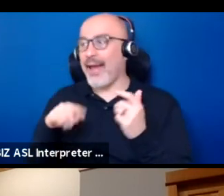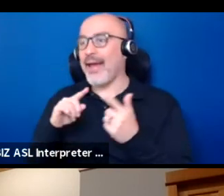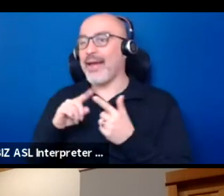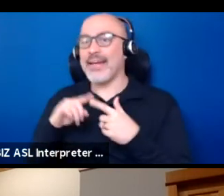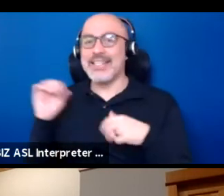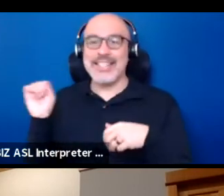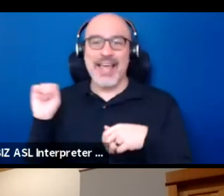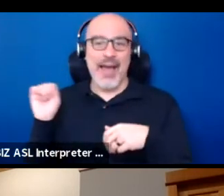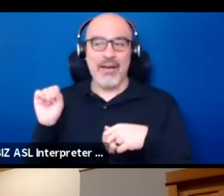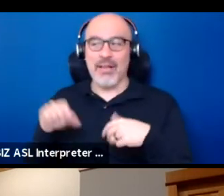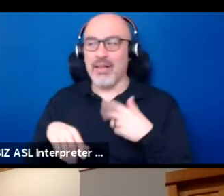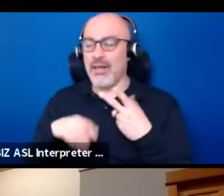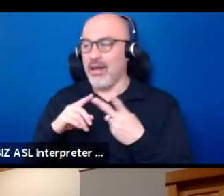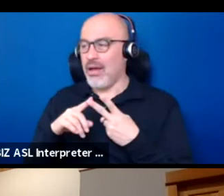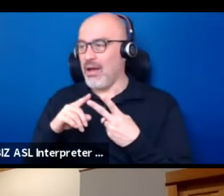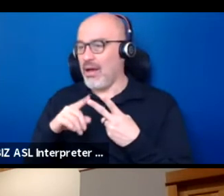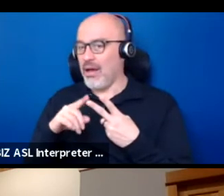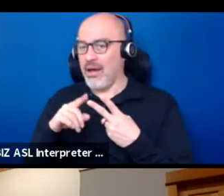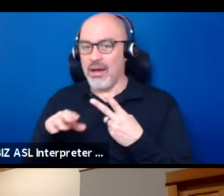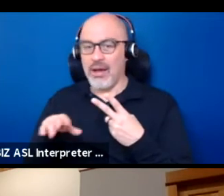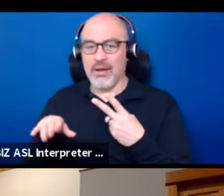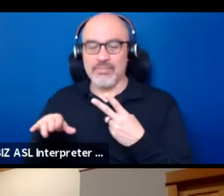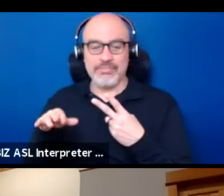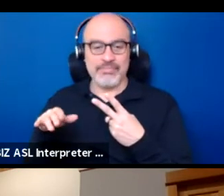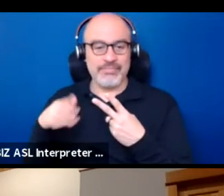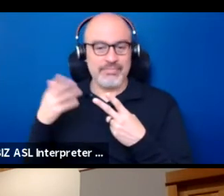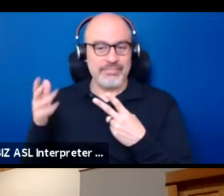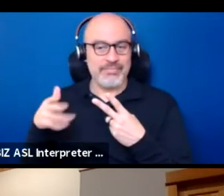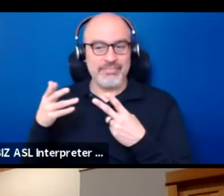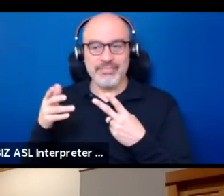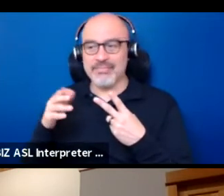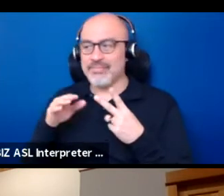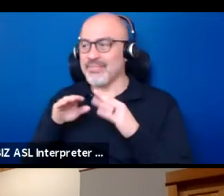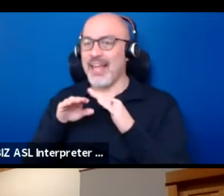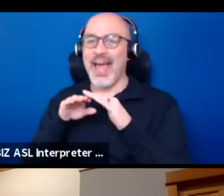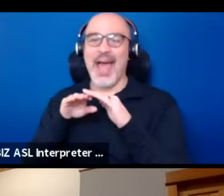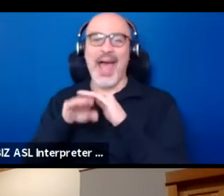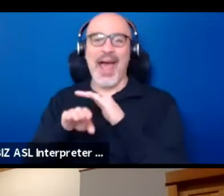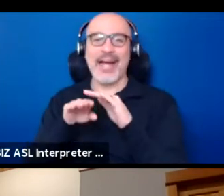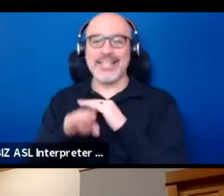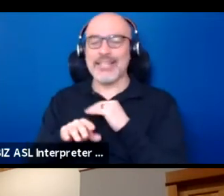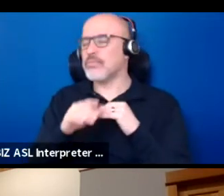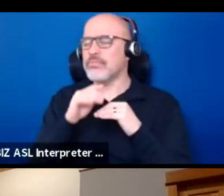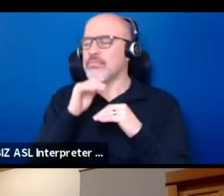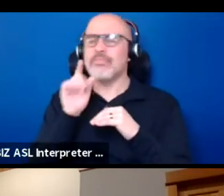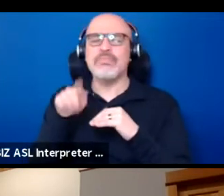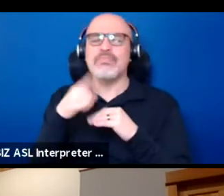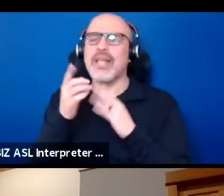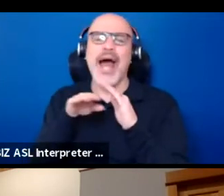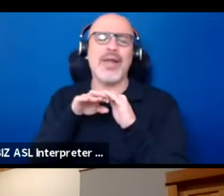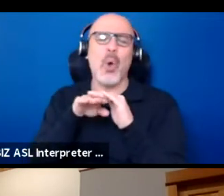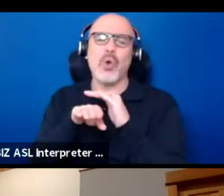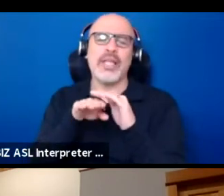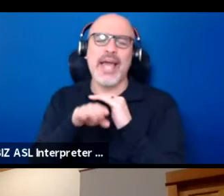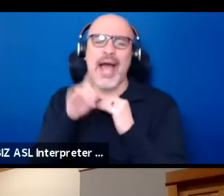you know, or like access, not as access like for that stuff to be native-owned